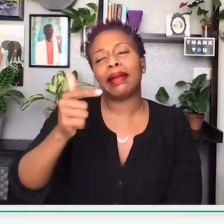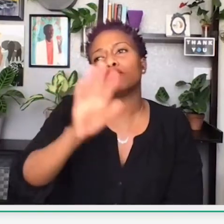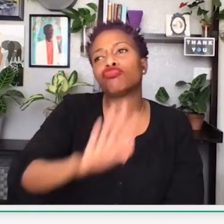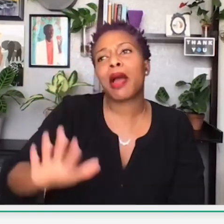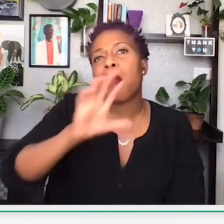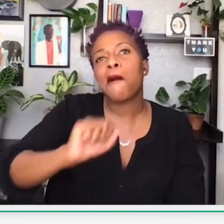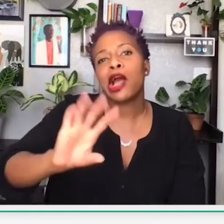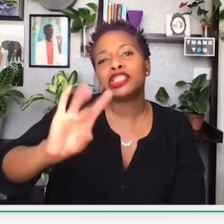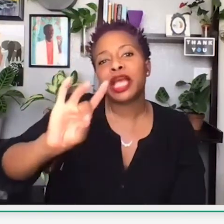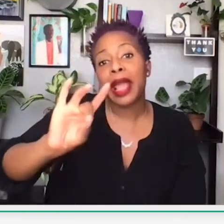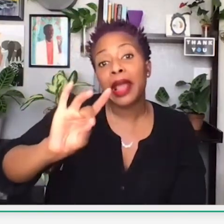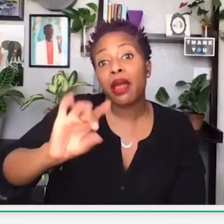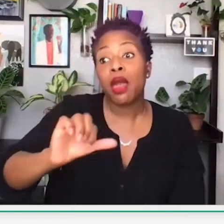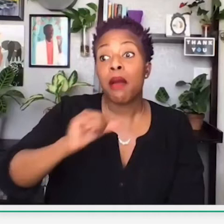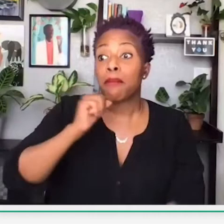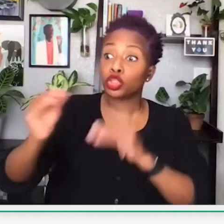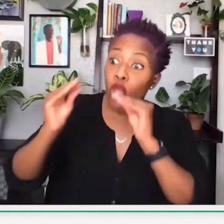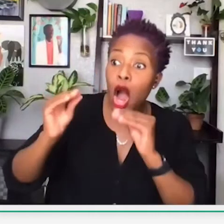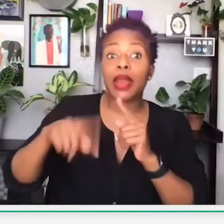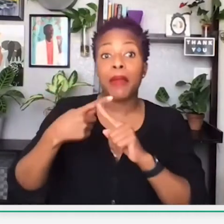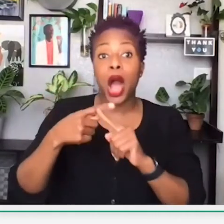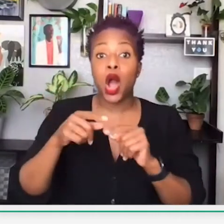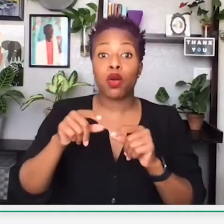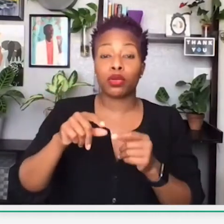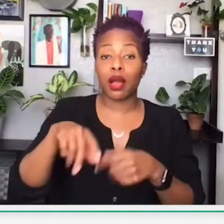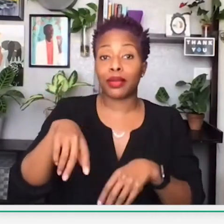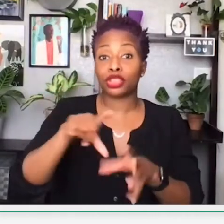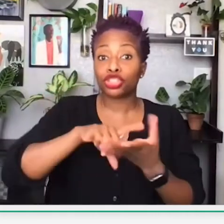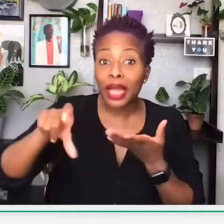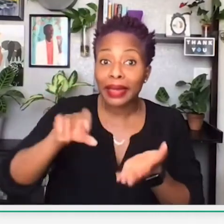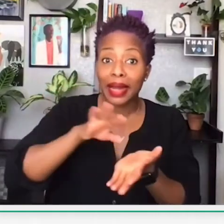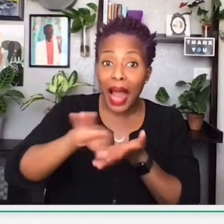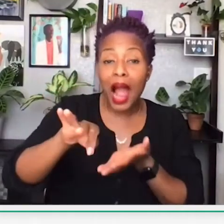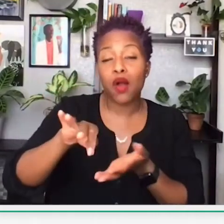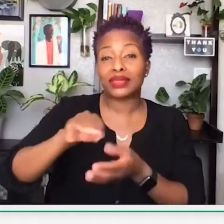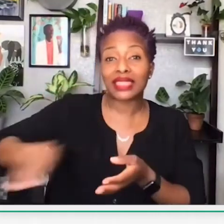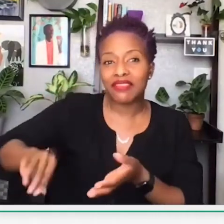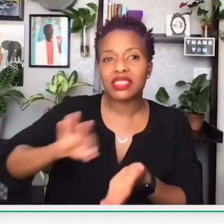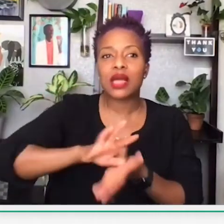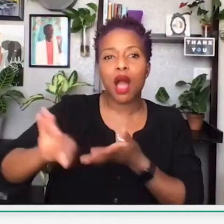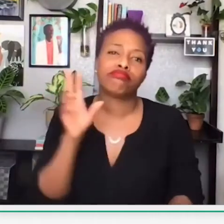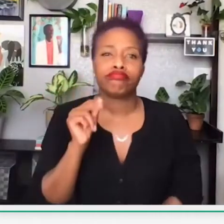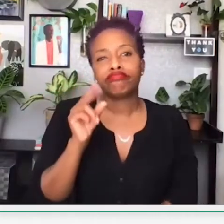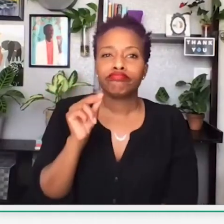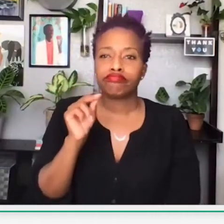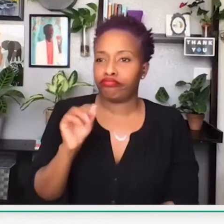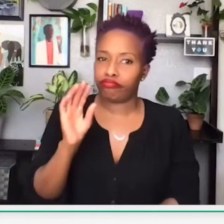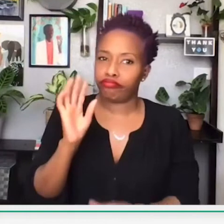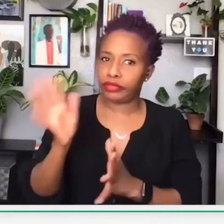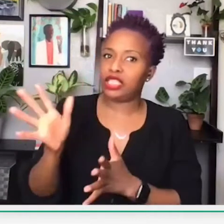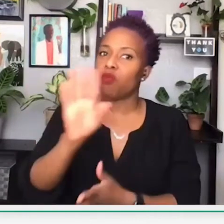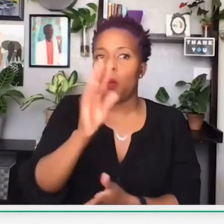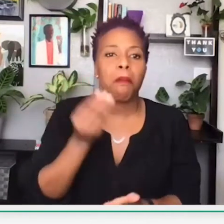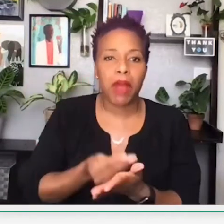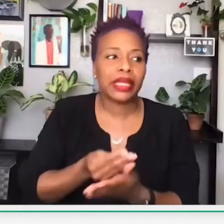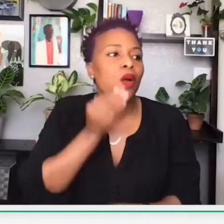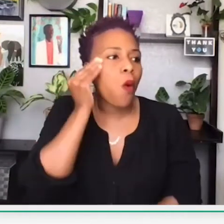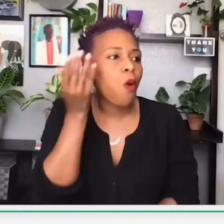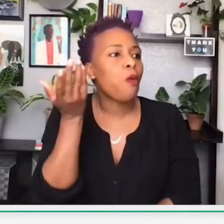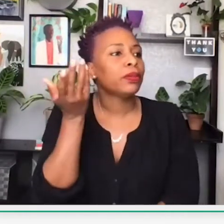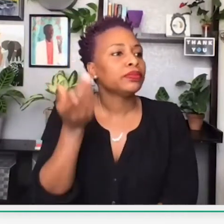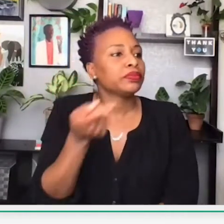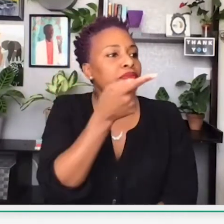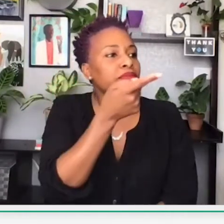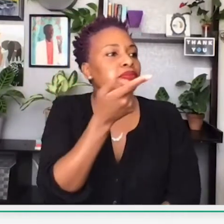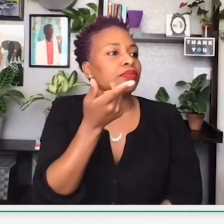I learned about banking, maybe, at around age 8. And I was not taught about a checking account